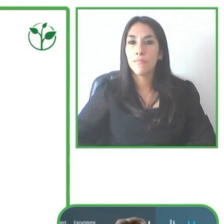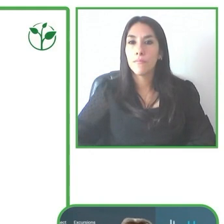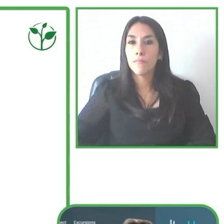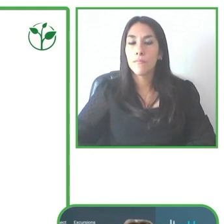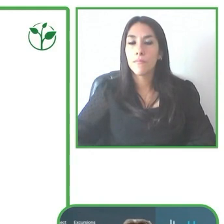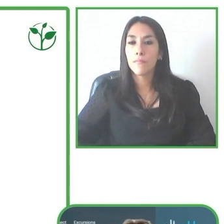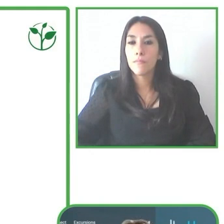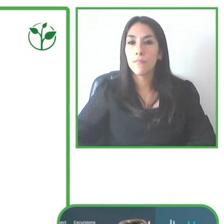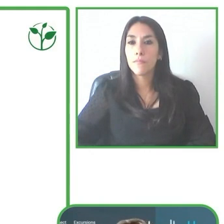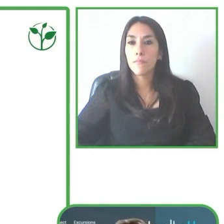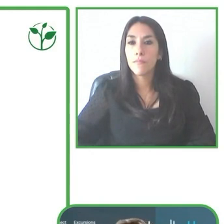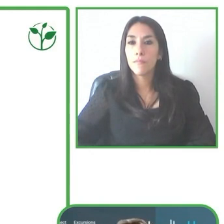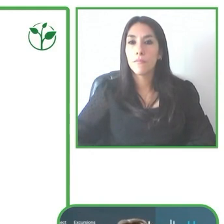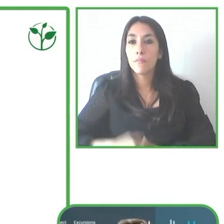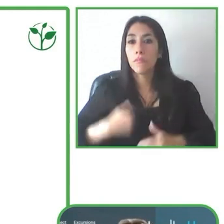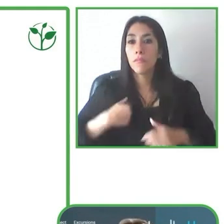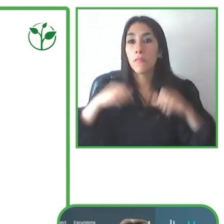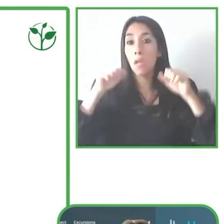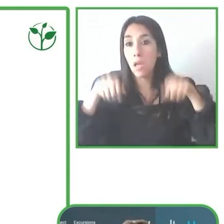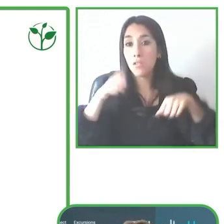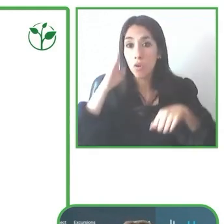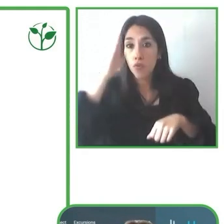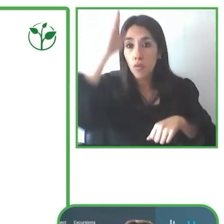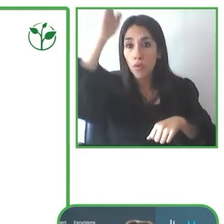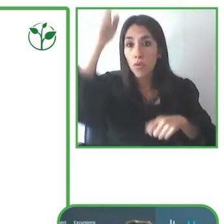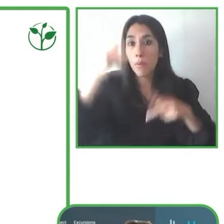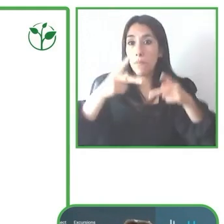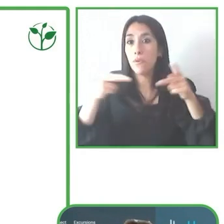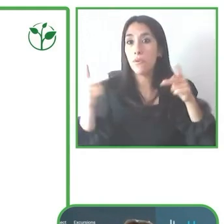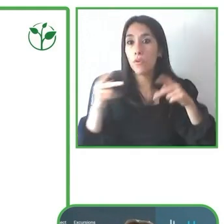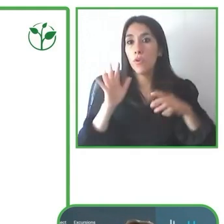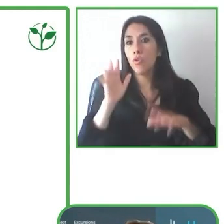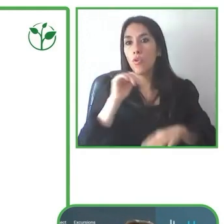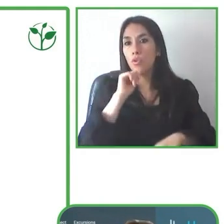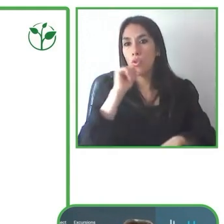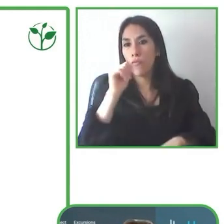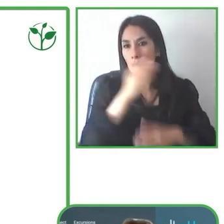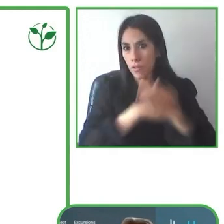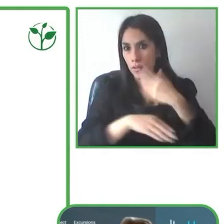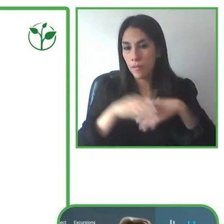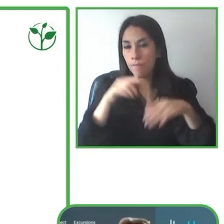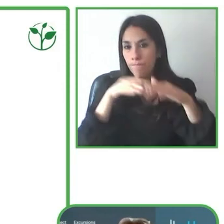Our partners help to make it possible.